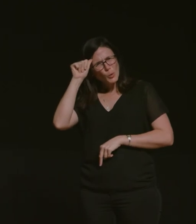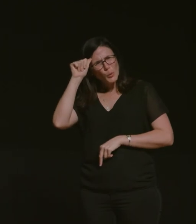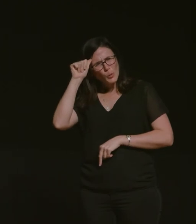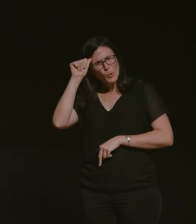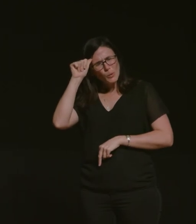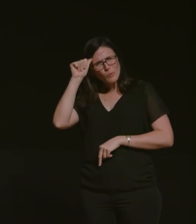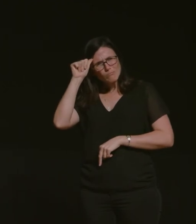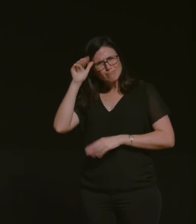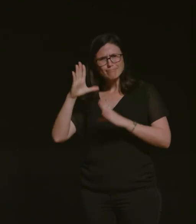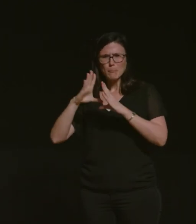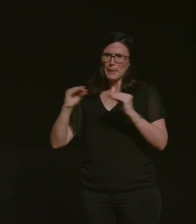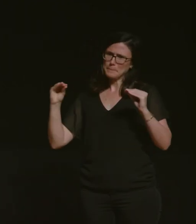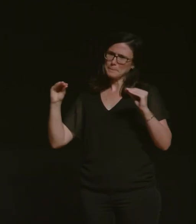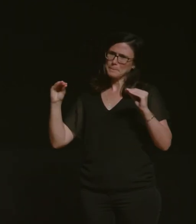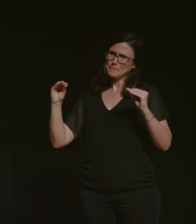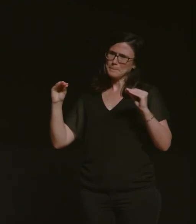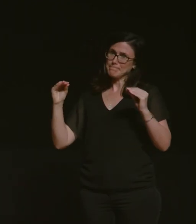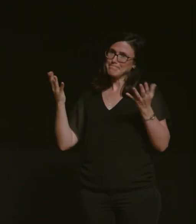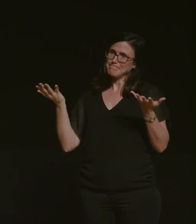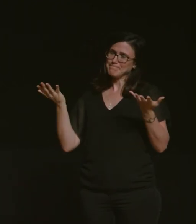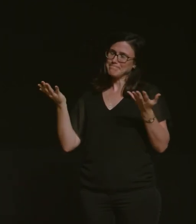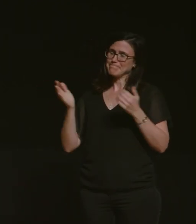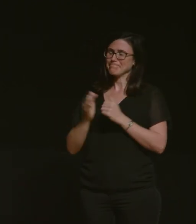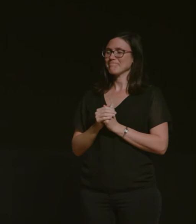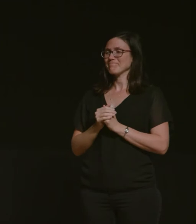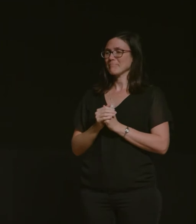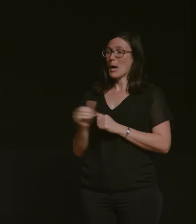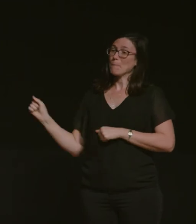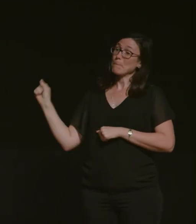we got cancelled so um so we're back and we're really excited we're excited to be